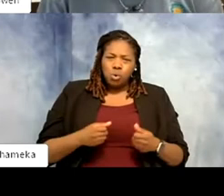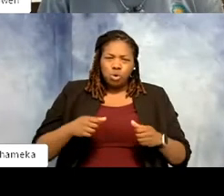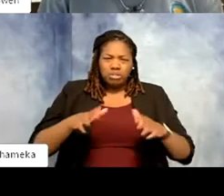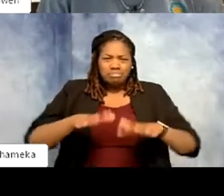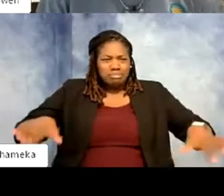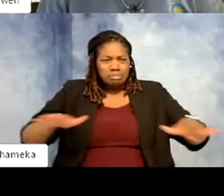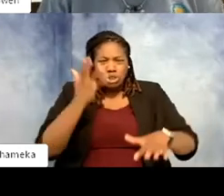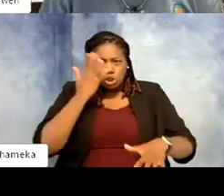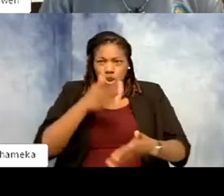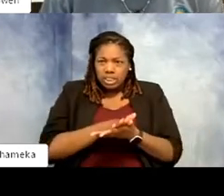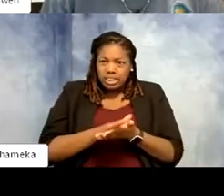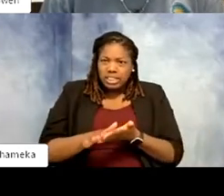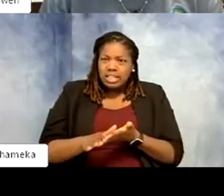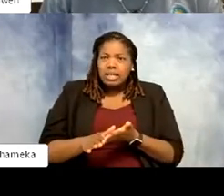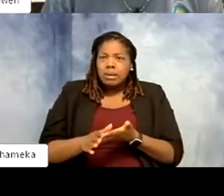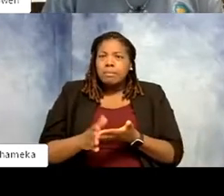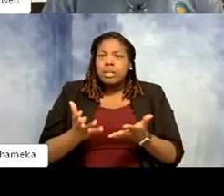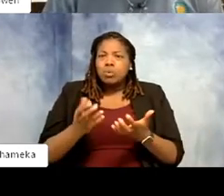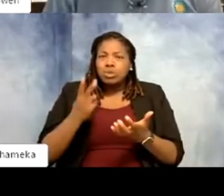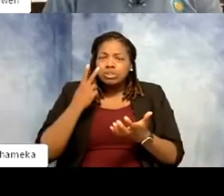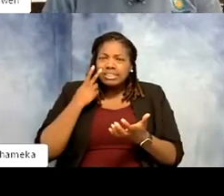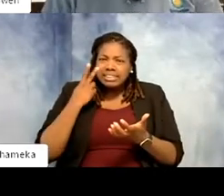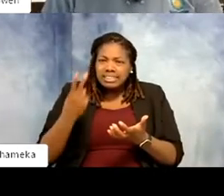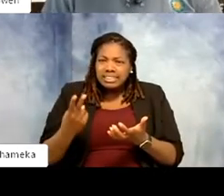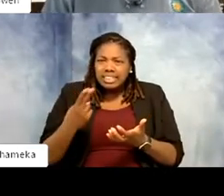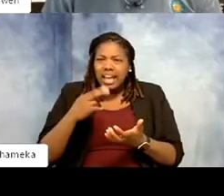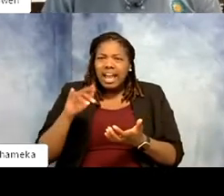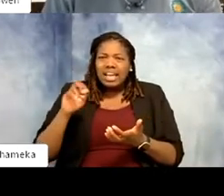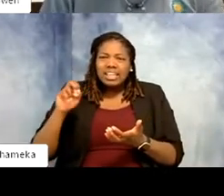But you saw I just wanted to see hyena. I always wanted to see hyena as a kid and they were literally in